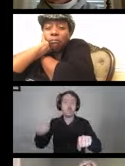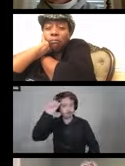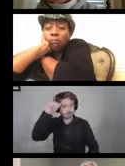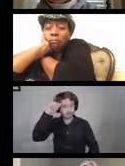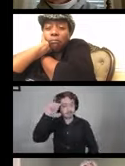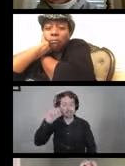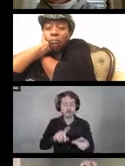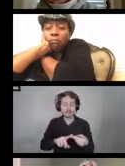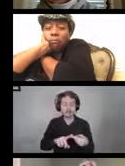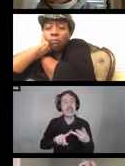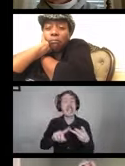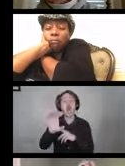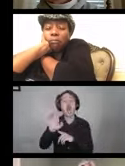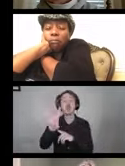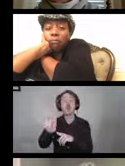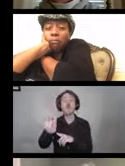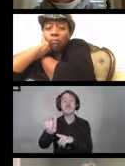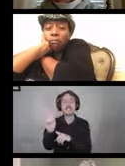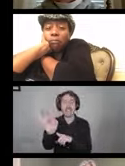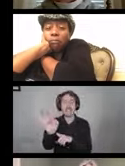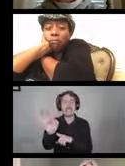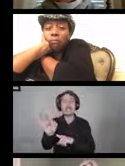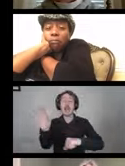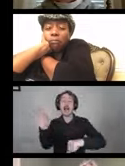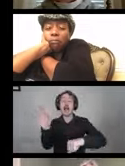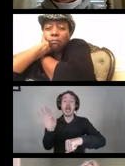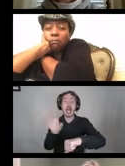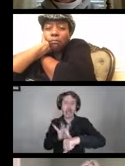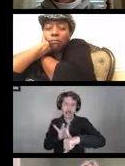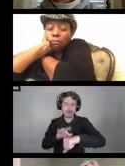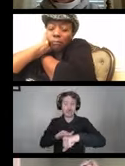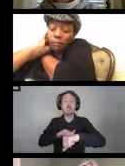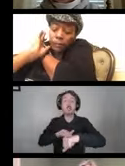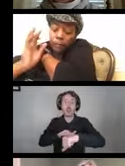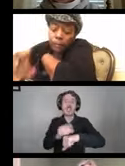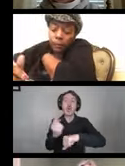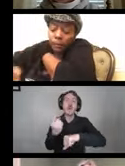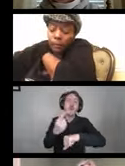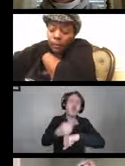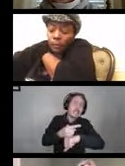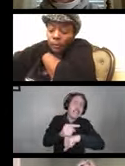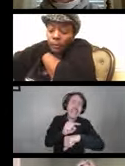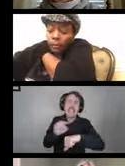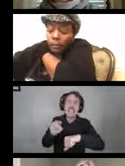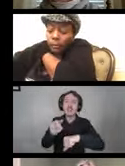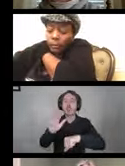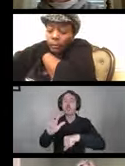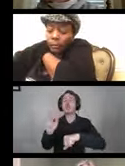And COVID-19 virus may survive from 1 to 3 days on solid surfaces.